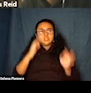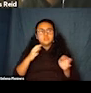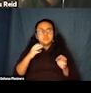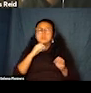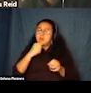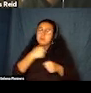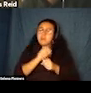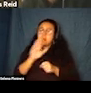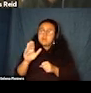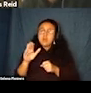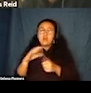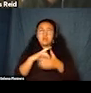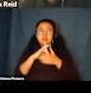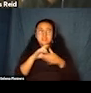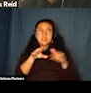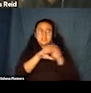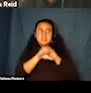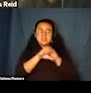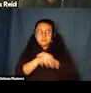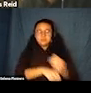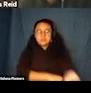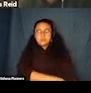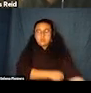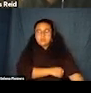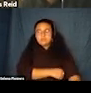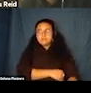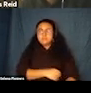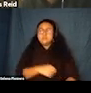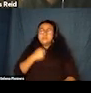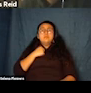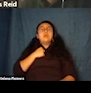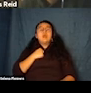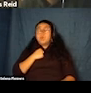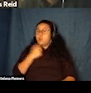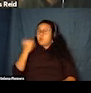And I say that because it's based on all the inquiries that I've made to them requesting it.